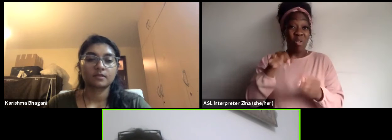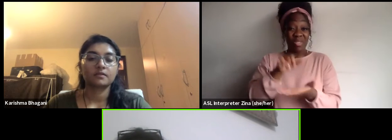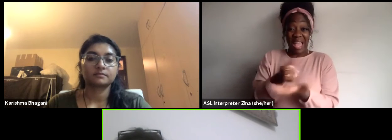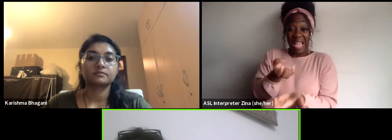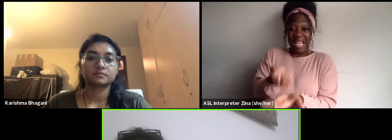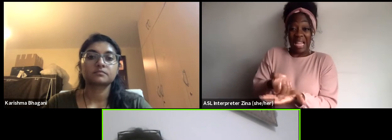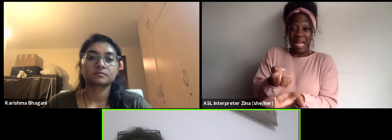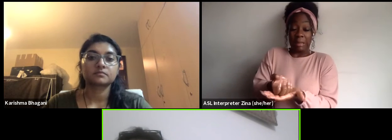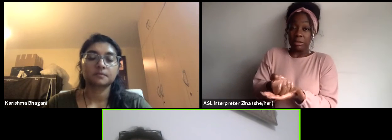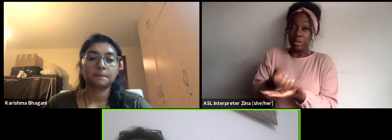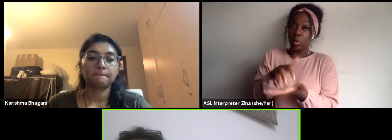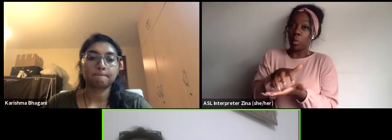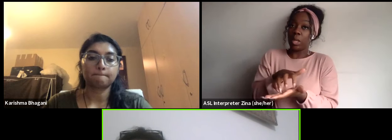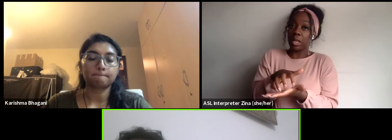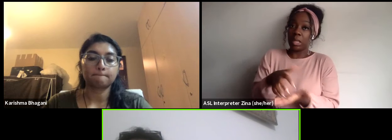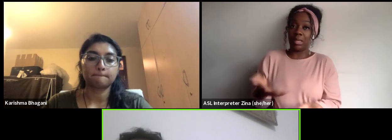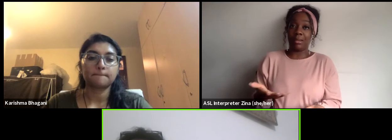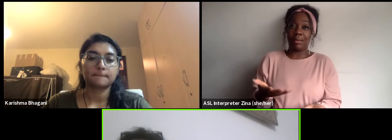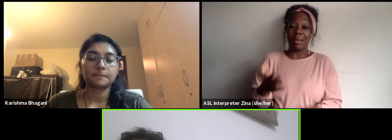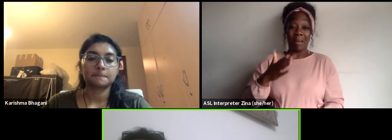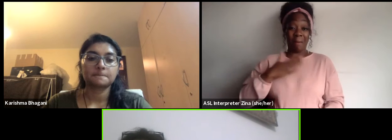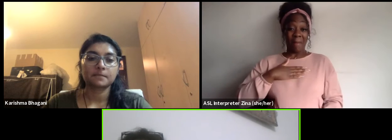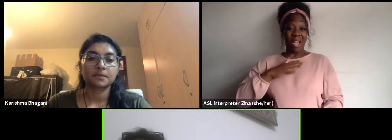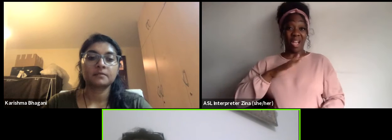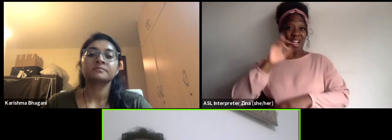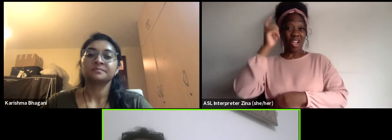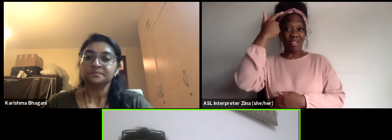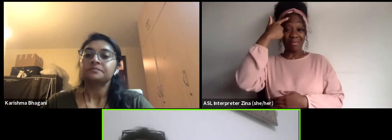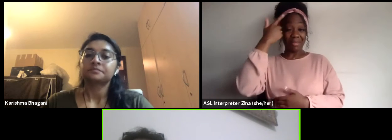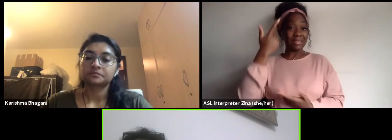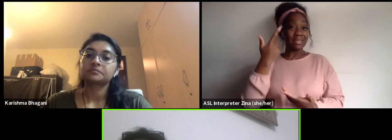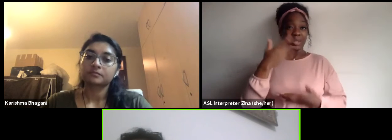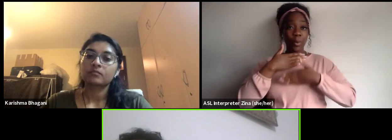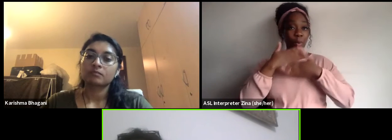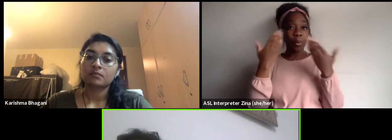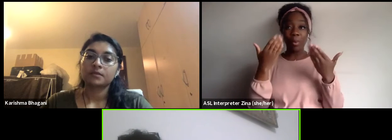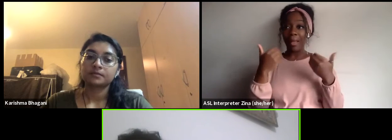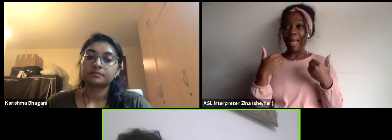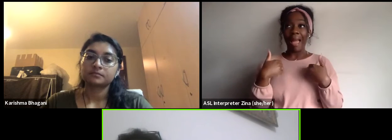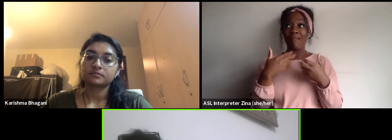our government don't have that much money to fund every single thing.